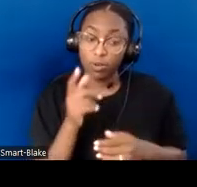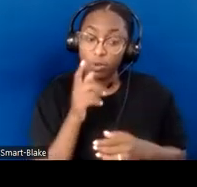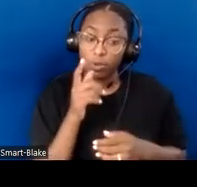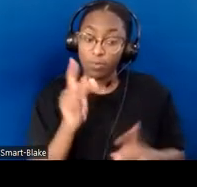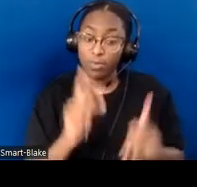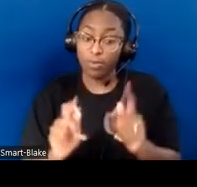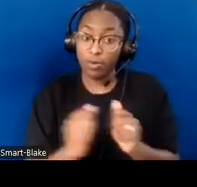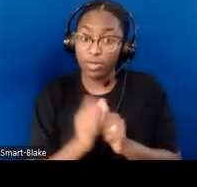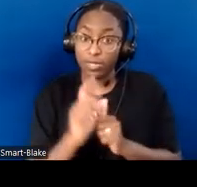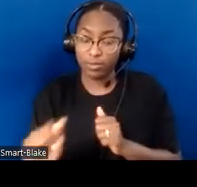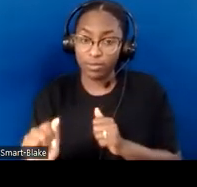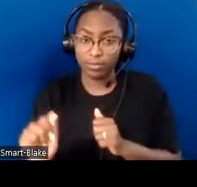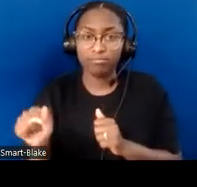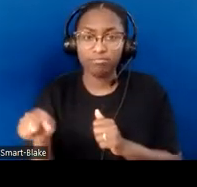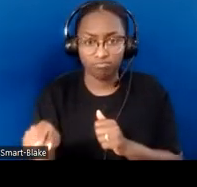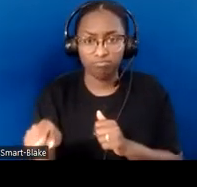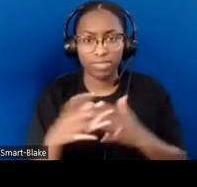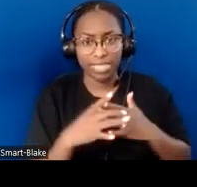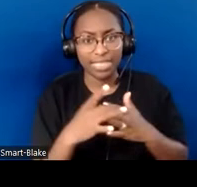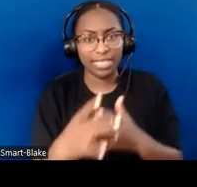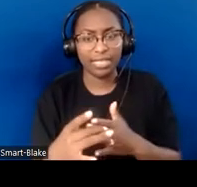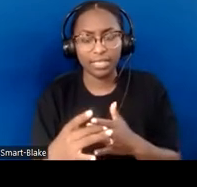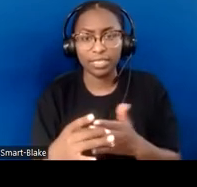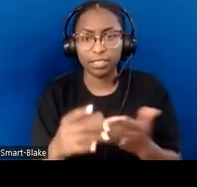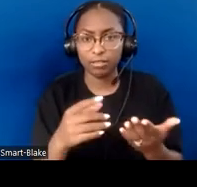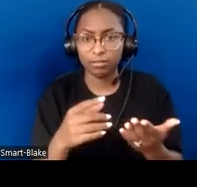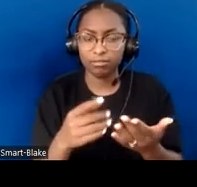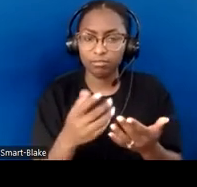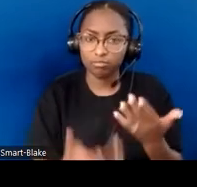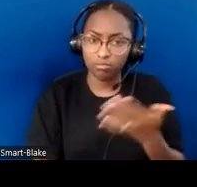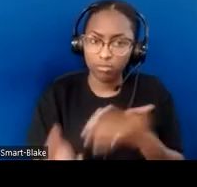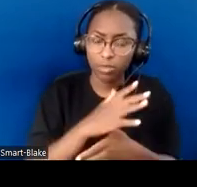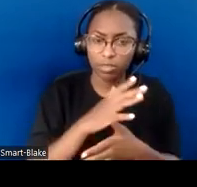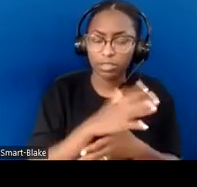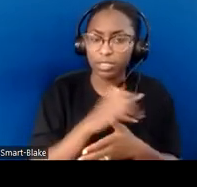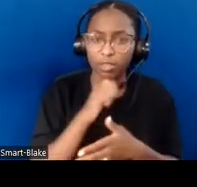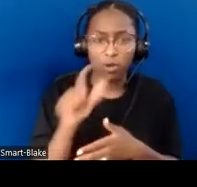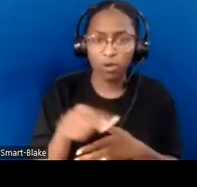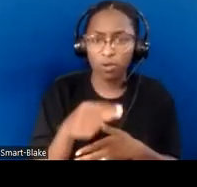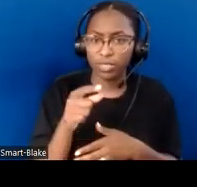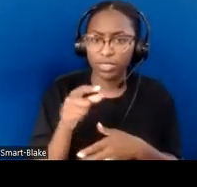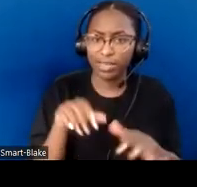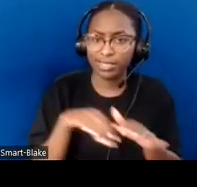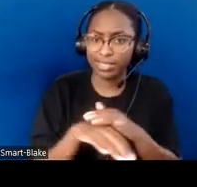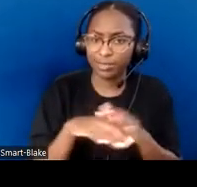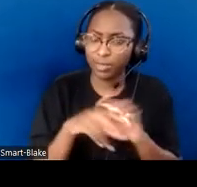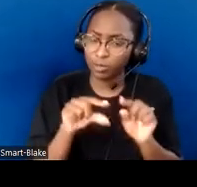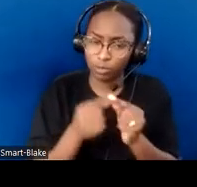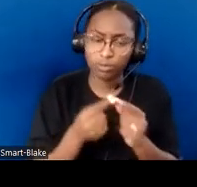Not just at the table at this meeting, but in other leadership roles, other parts of the church. This also addressed the audience question,